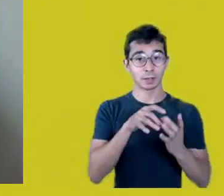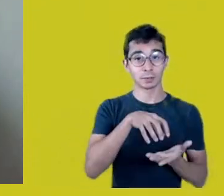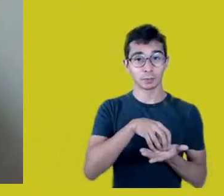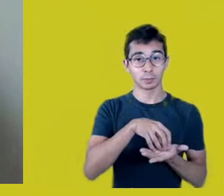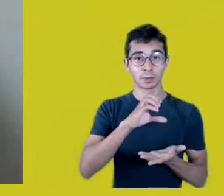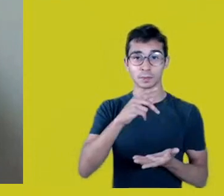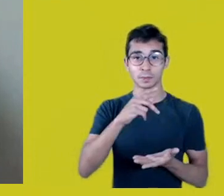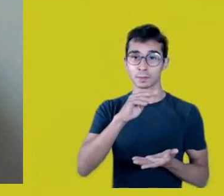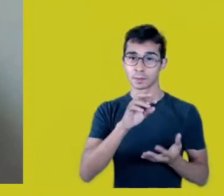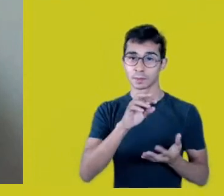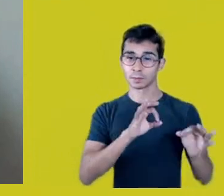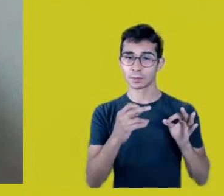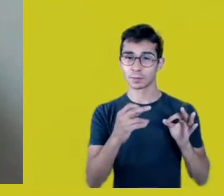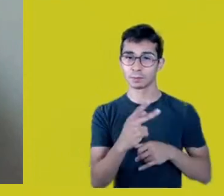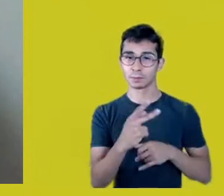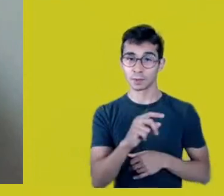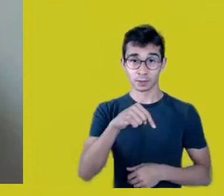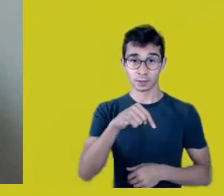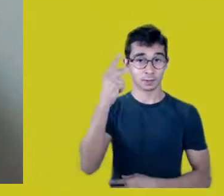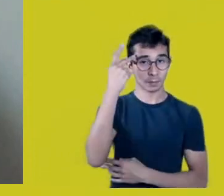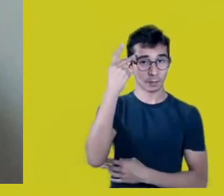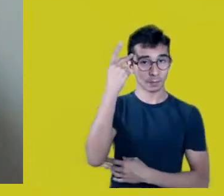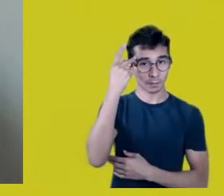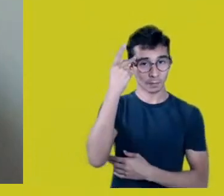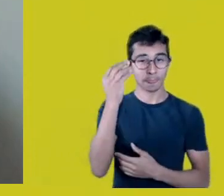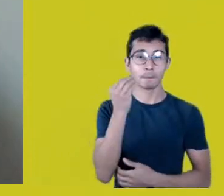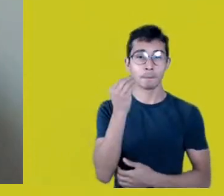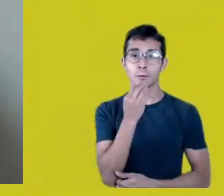in the experimentation and creation environment,